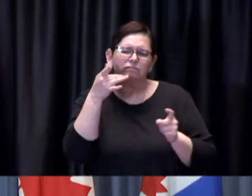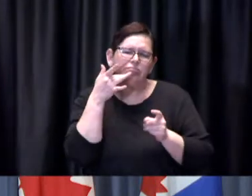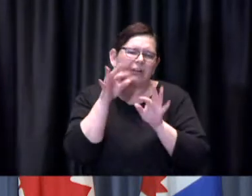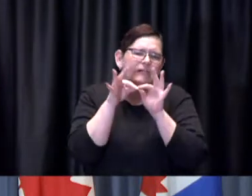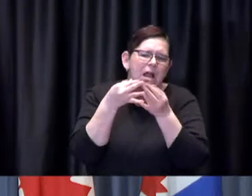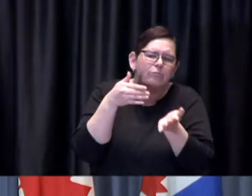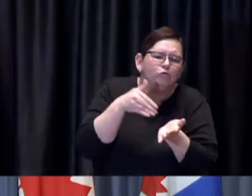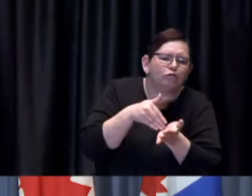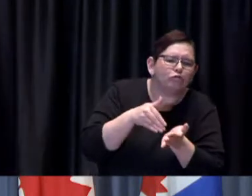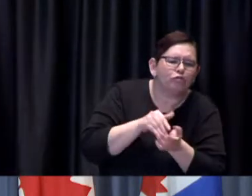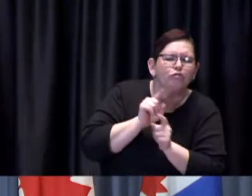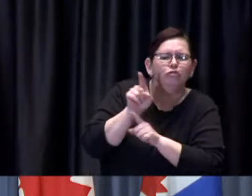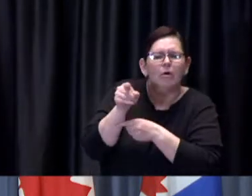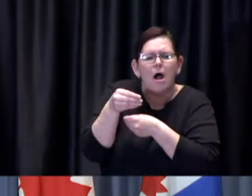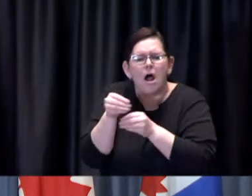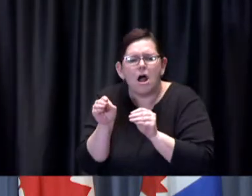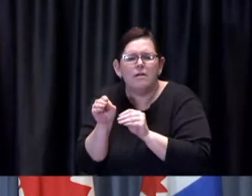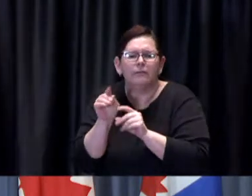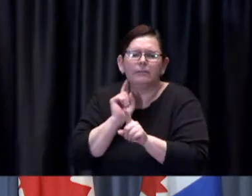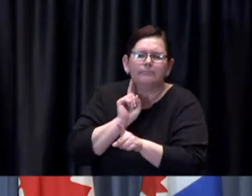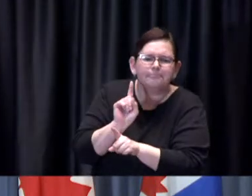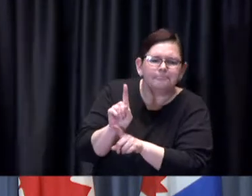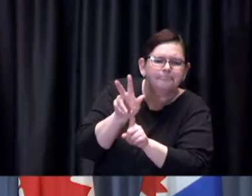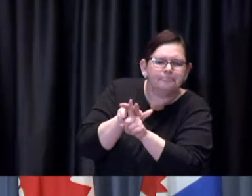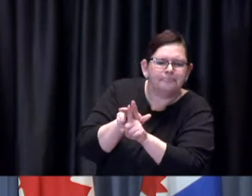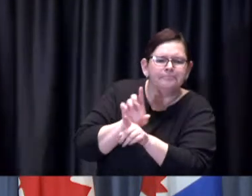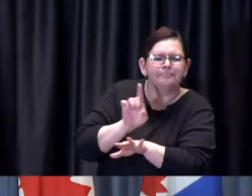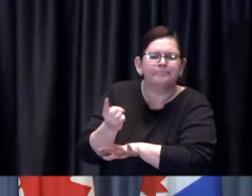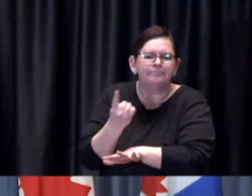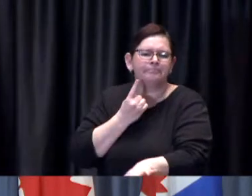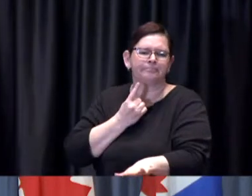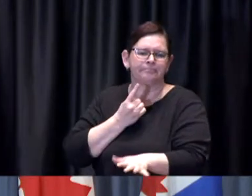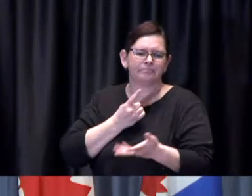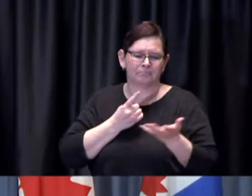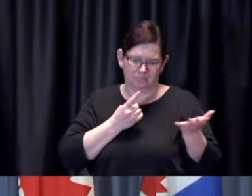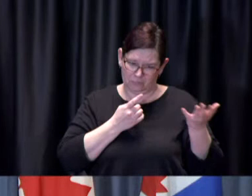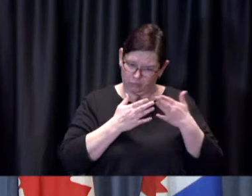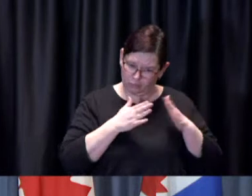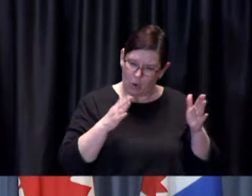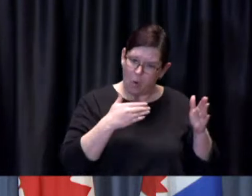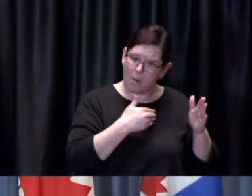and during home visits so will TPH work to allow more doctors offices to vaccinate patients?